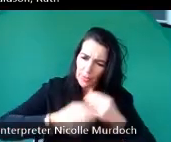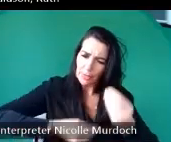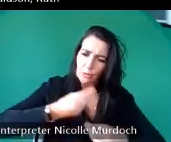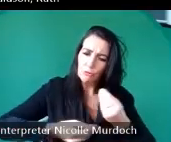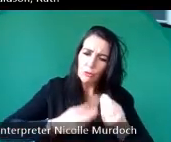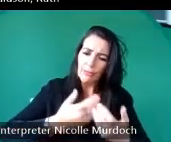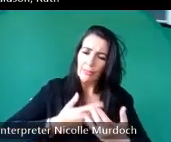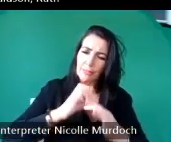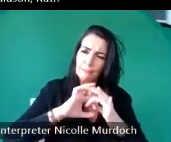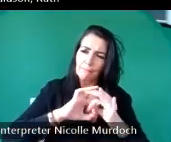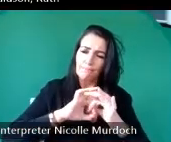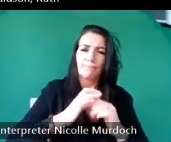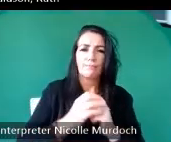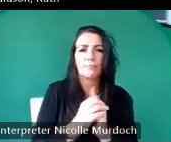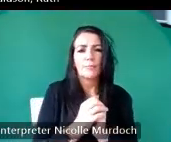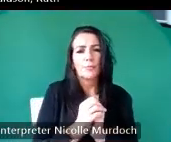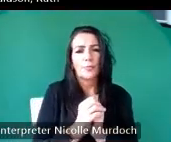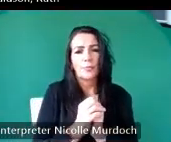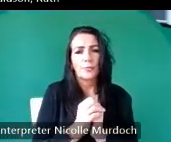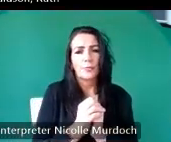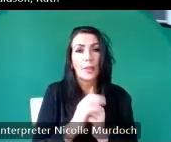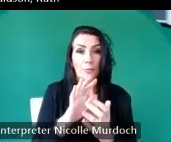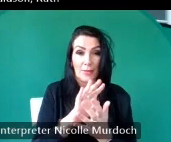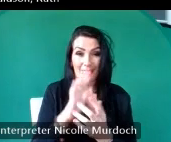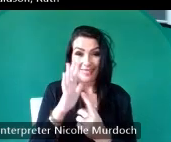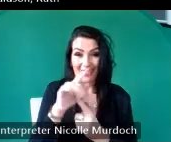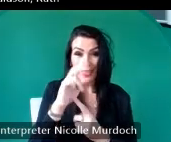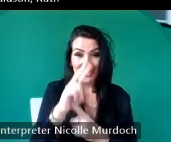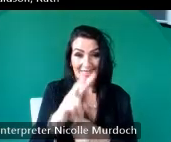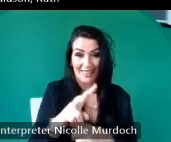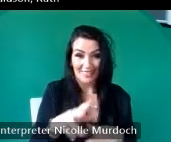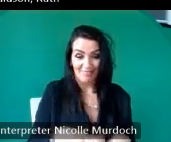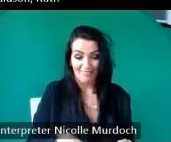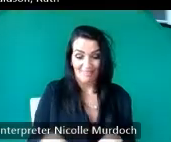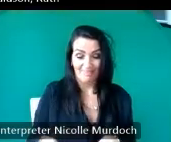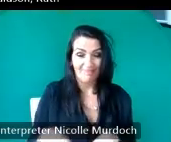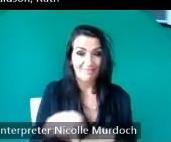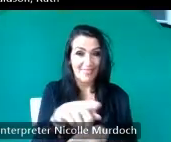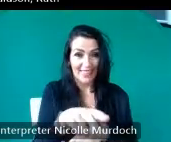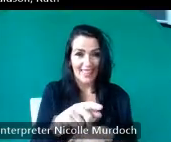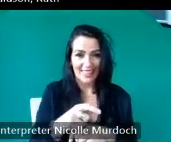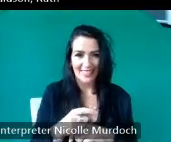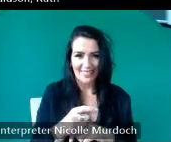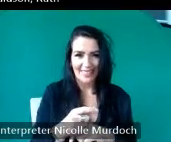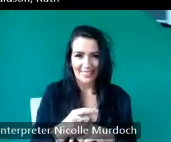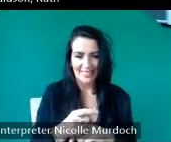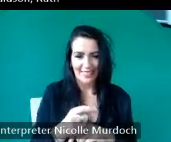pleased that the the weak doctor in The Kilt um Dr Hector mlan who was the longest serving GP in the